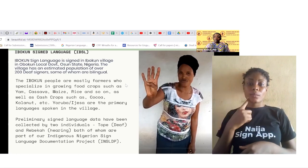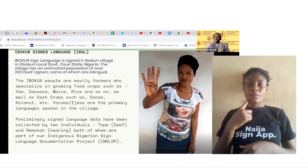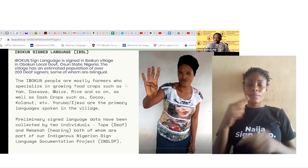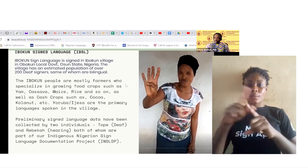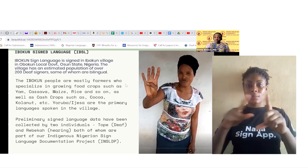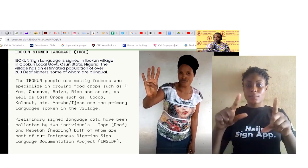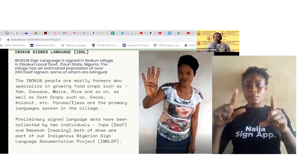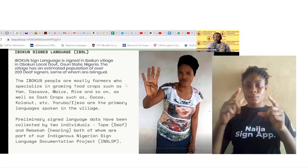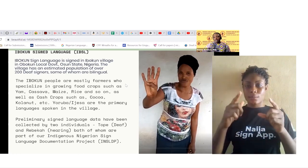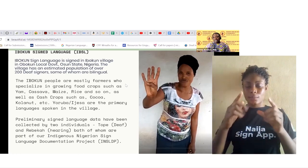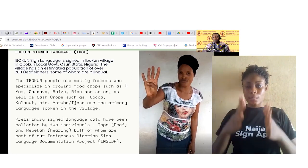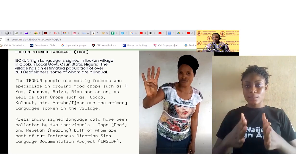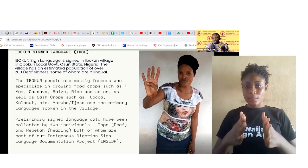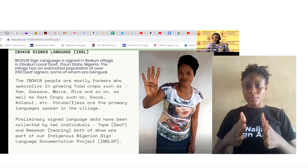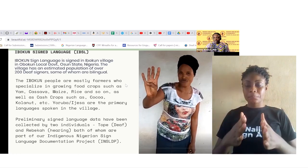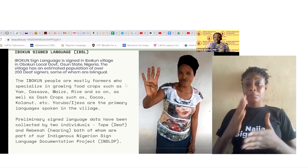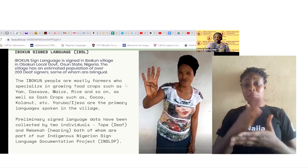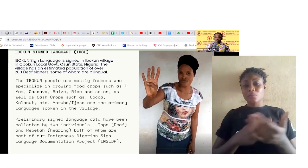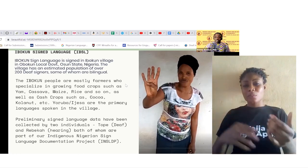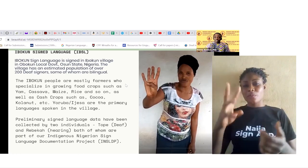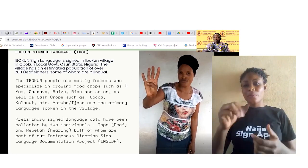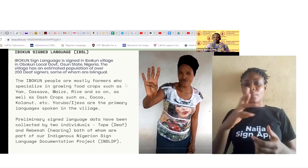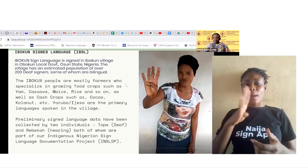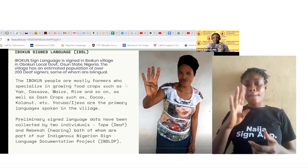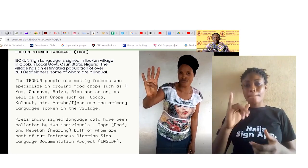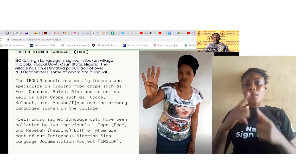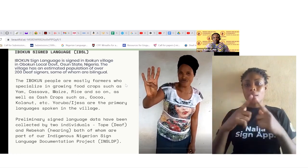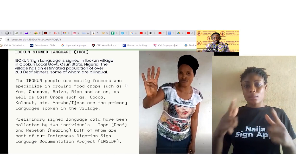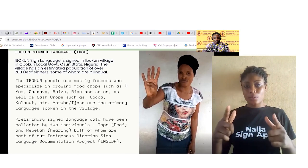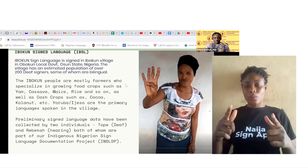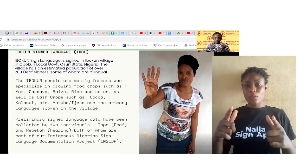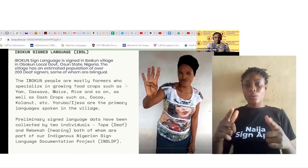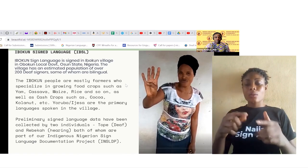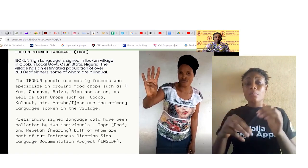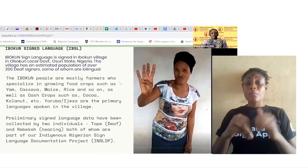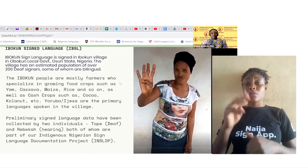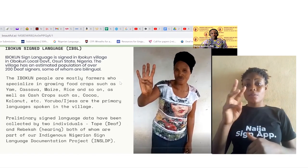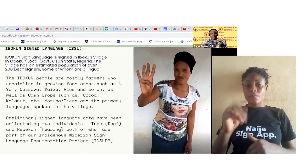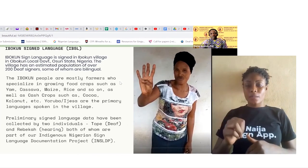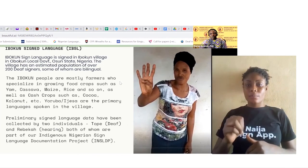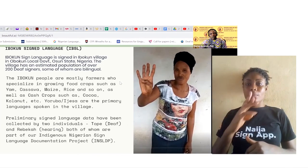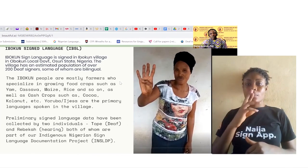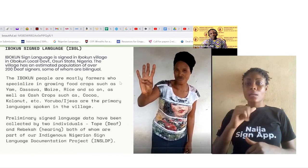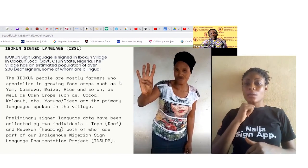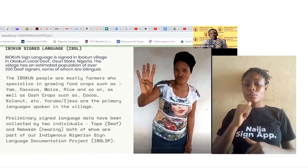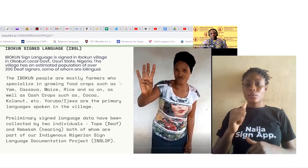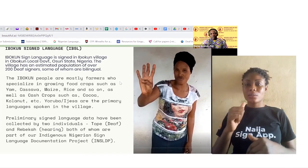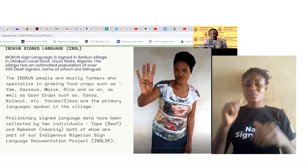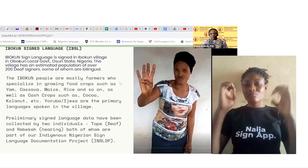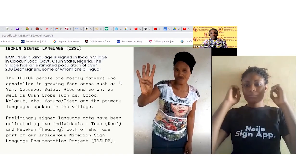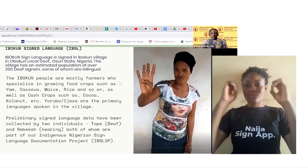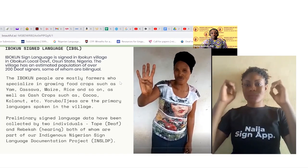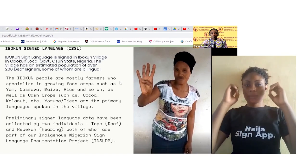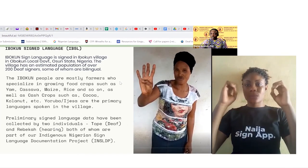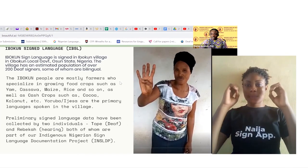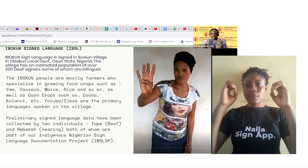majority of whom are not very literate in the formal education. The Ibokun people are mostly